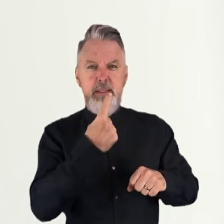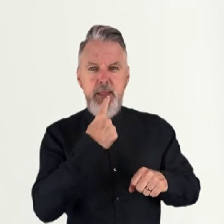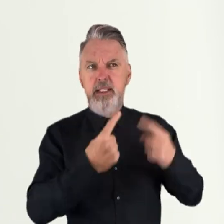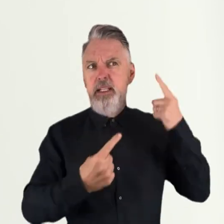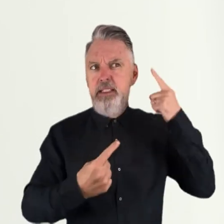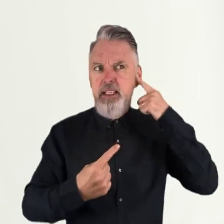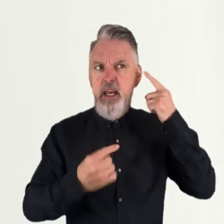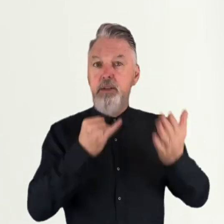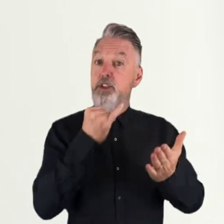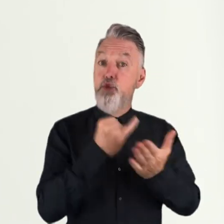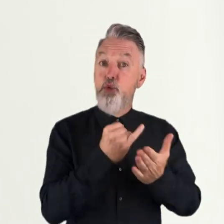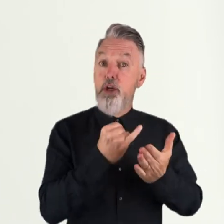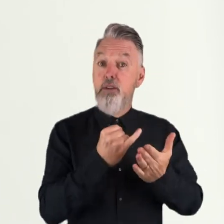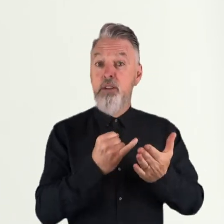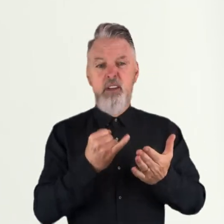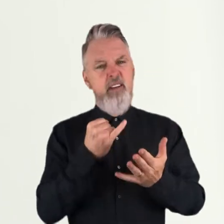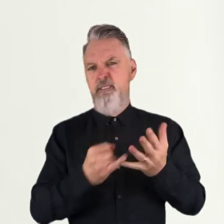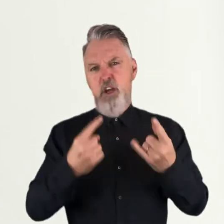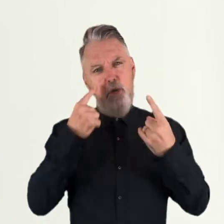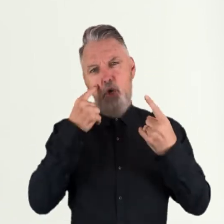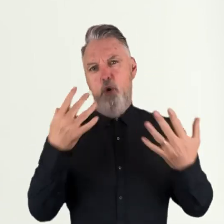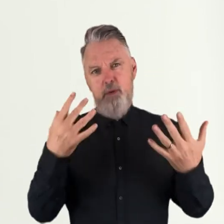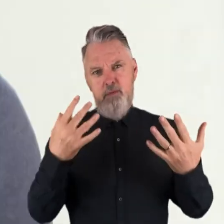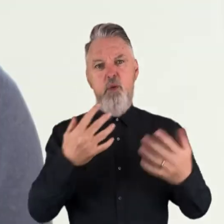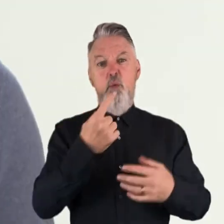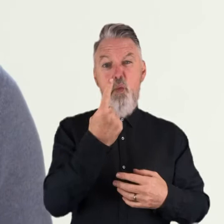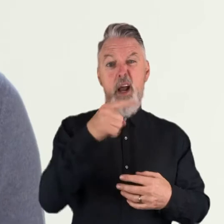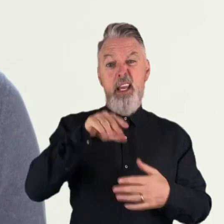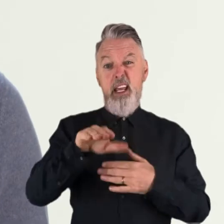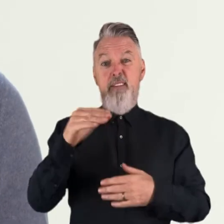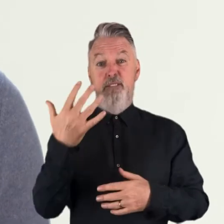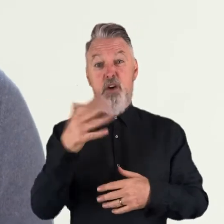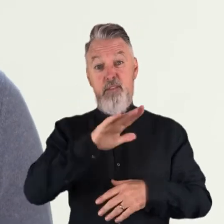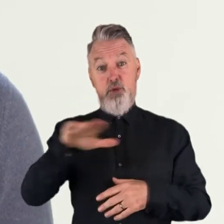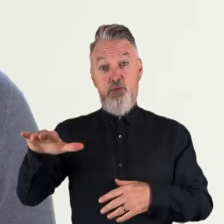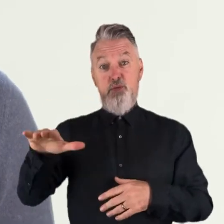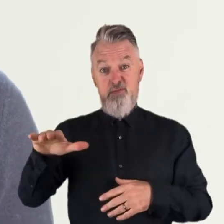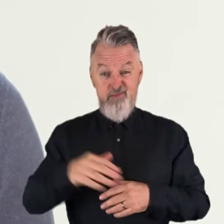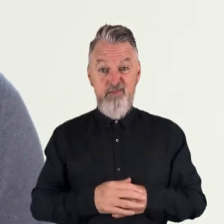a common issue affecting one in five Australian kids. With therapy sessions only once a fortnight,